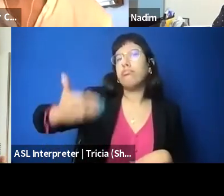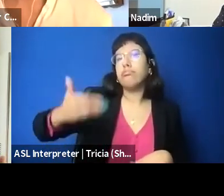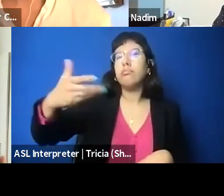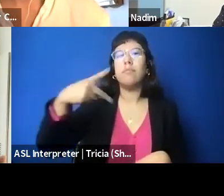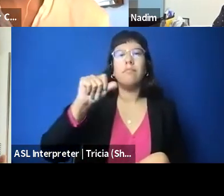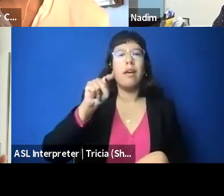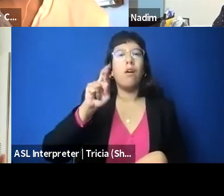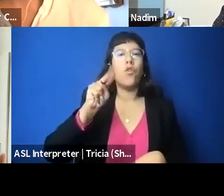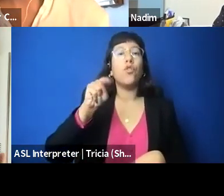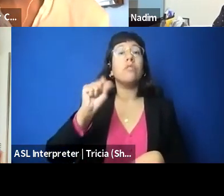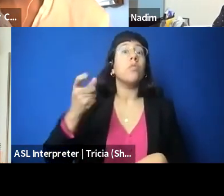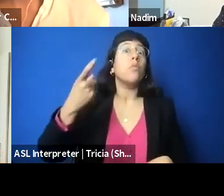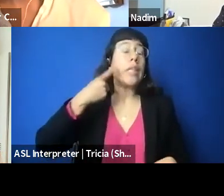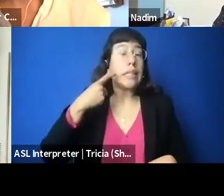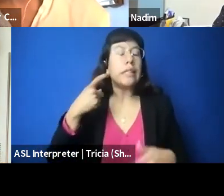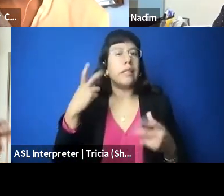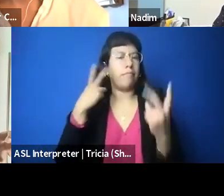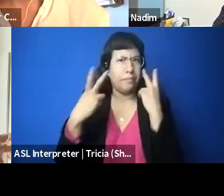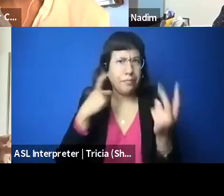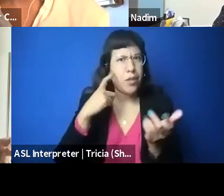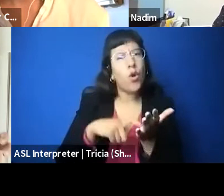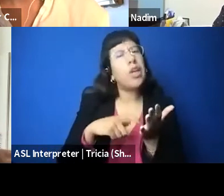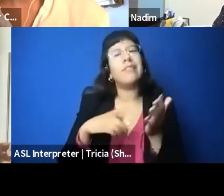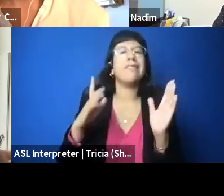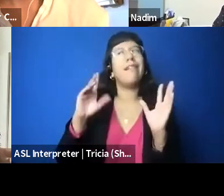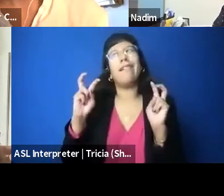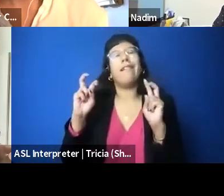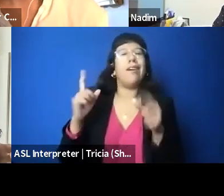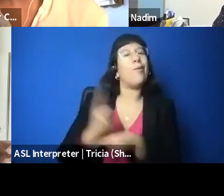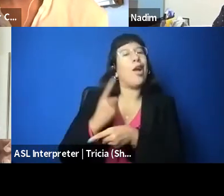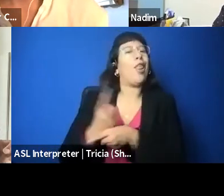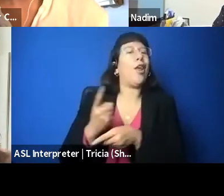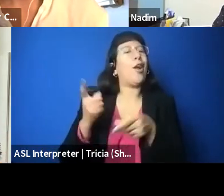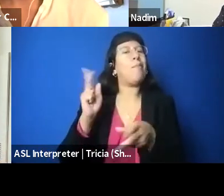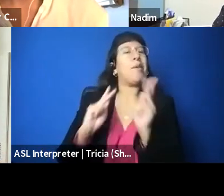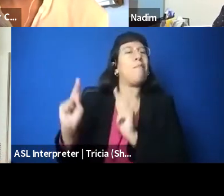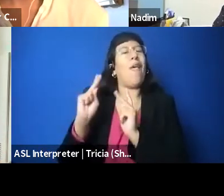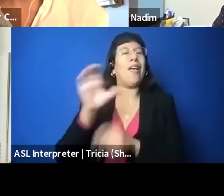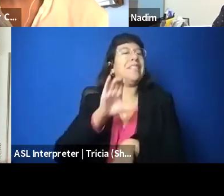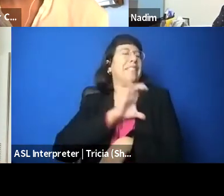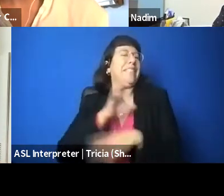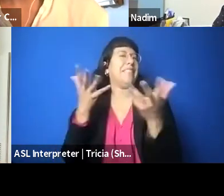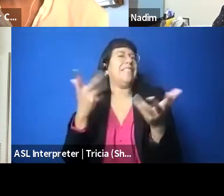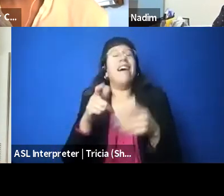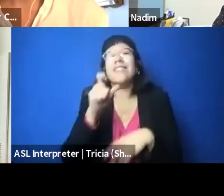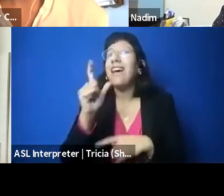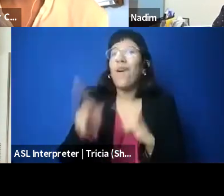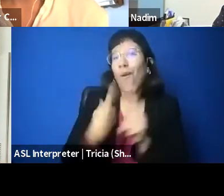I'm gonna call regular people getting censored and punished. So it's not like just leftists or people who kind of know what's up when it comes to speaking up